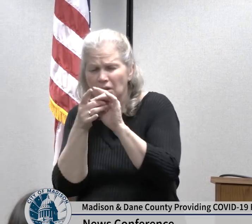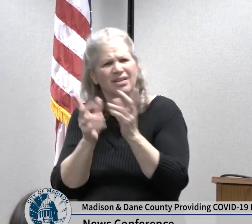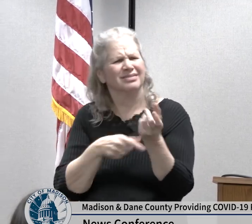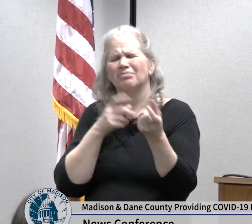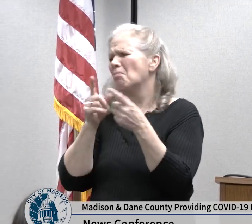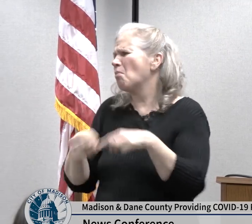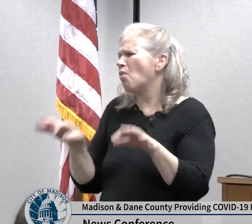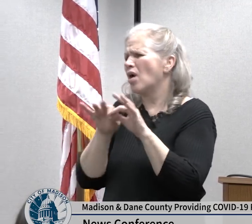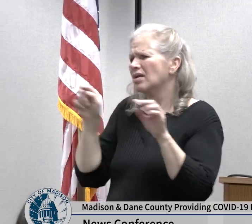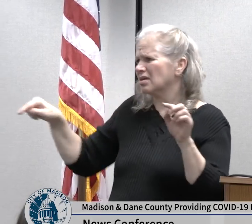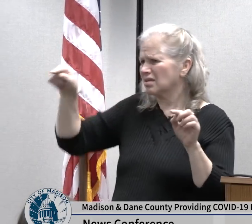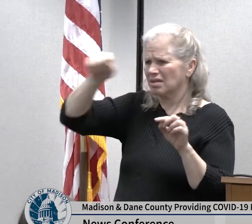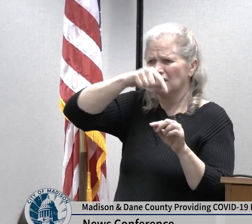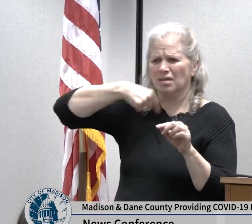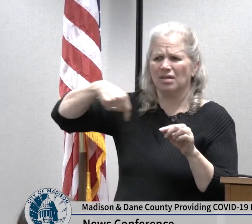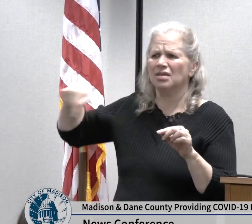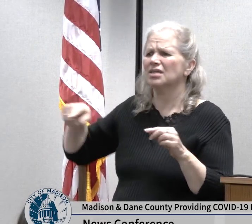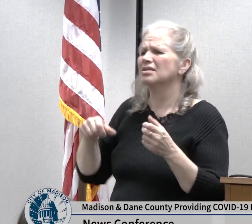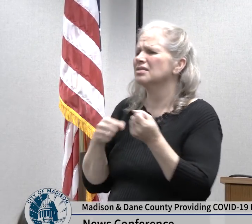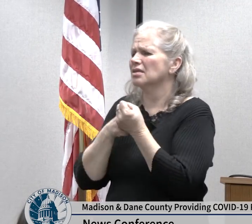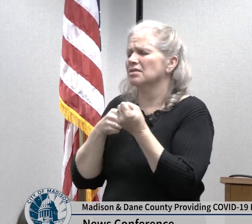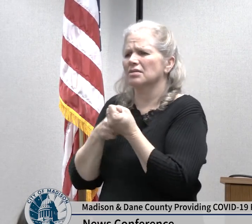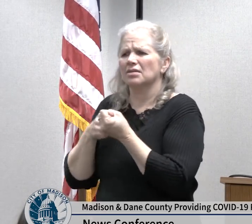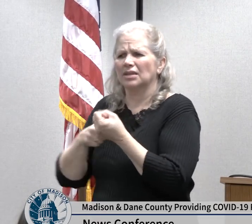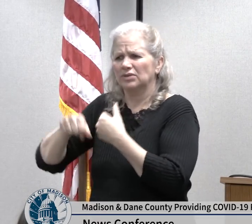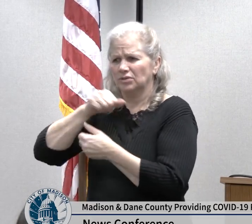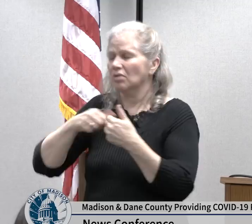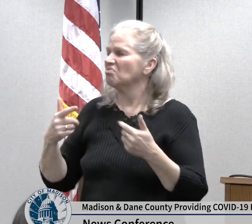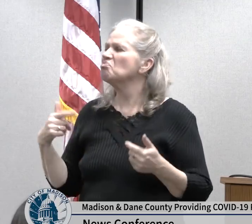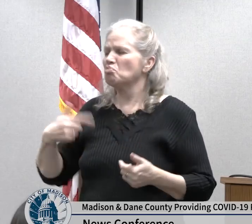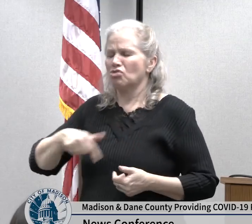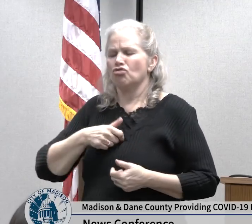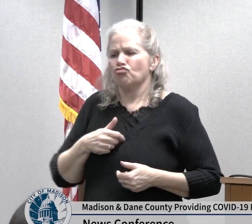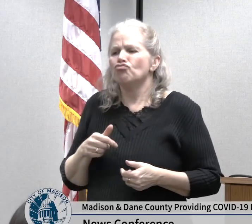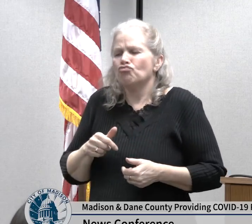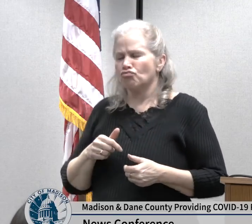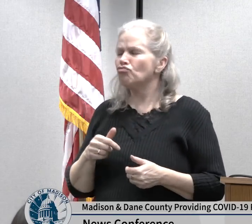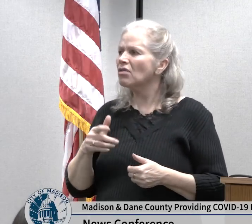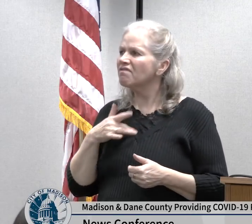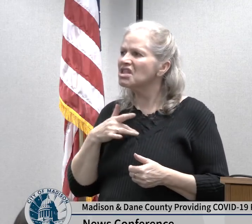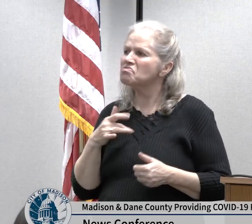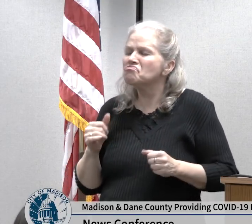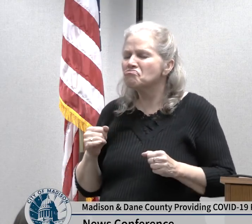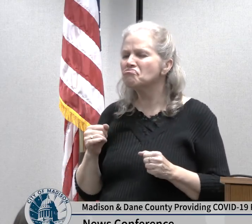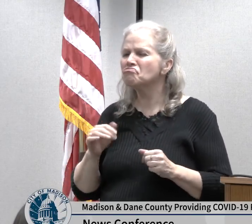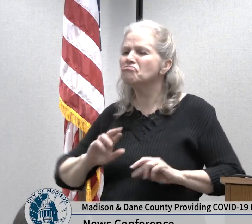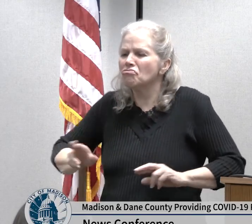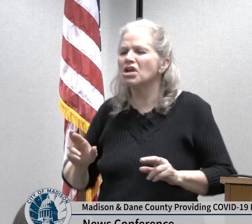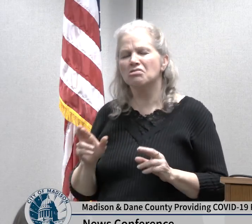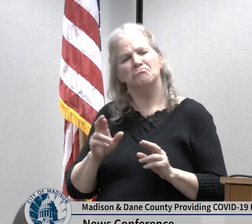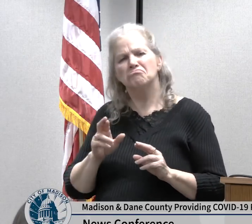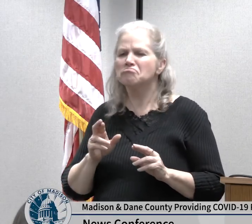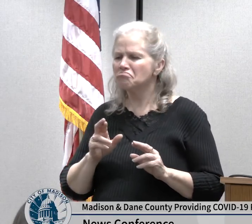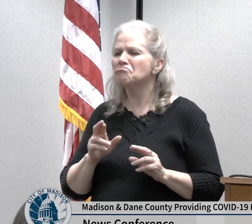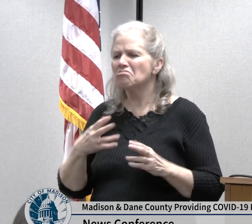and we feel confident that with the preparedness and the health systems that has been going on for a long time at this point not just learning from what's